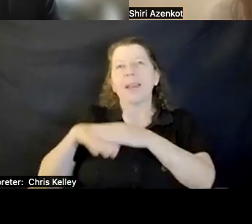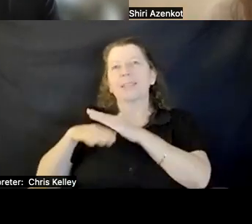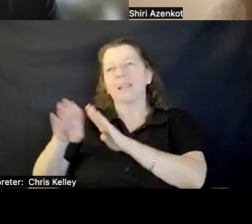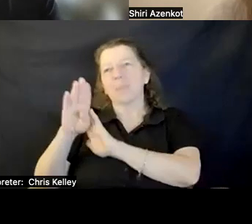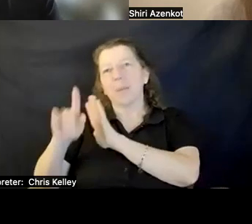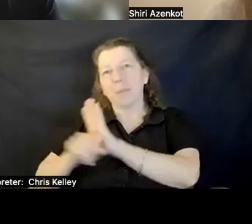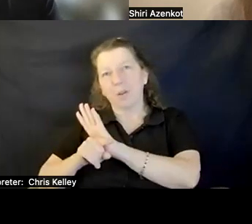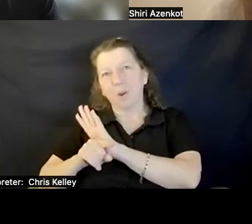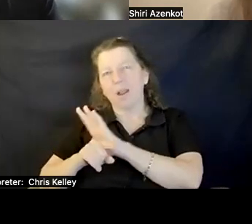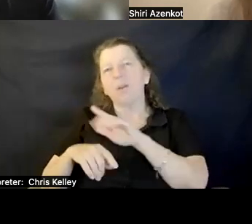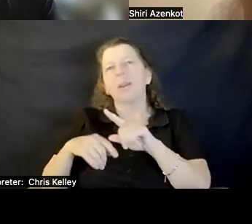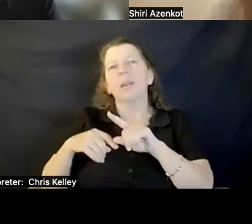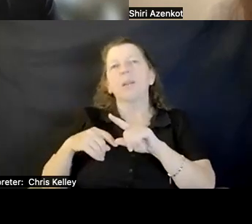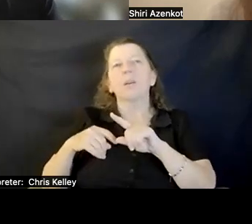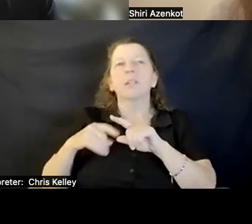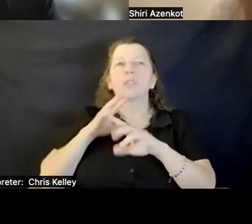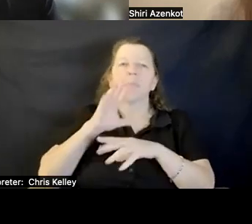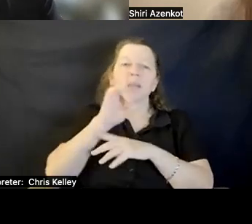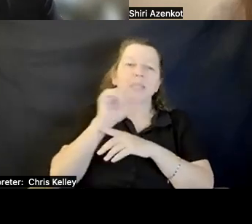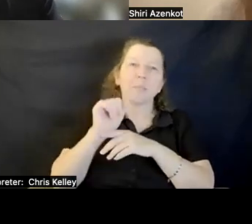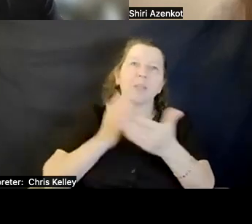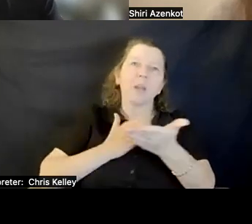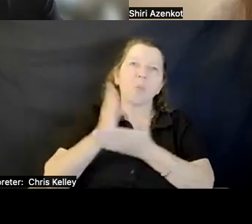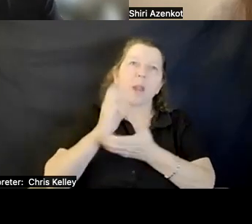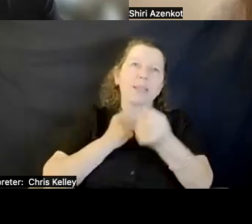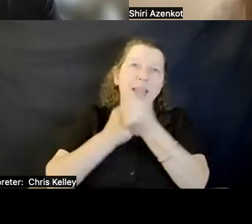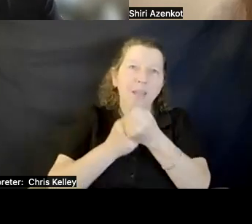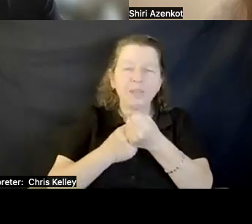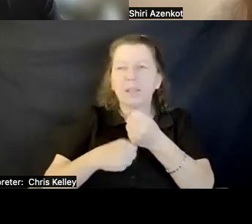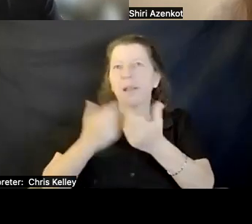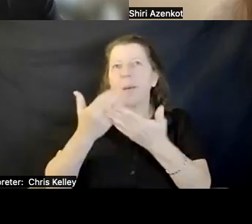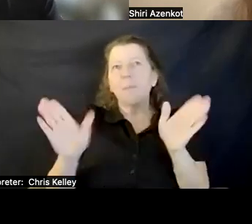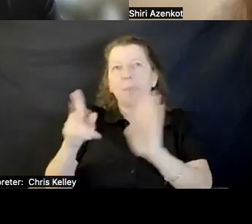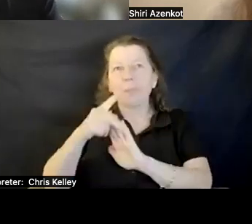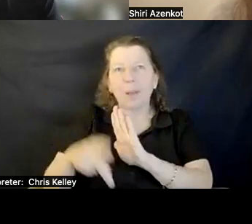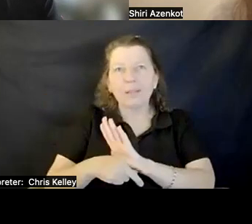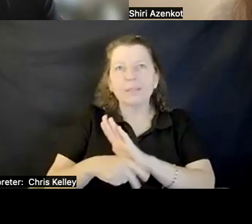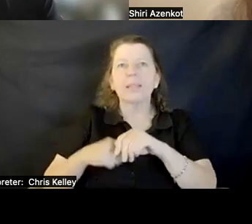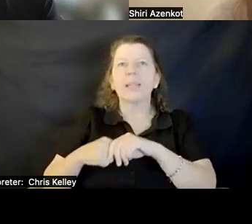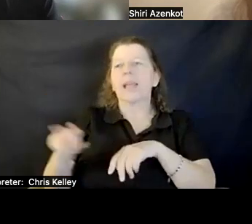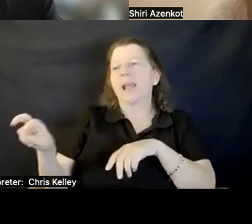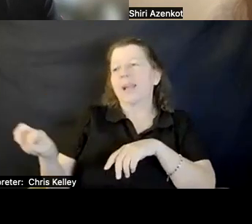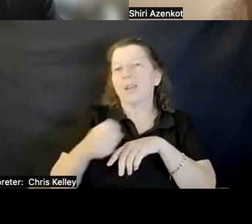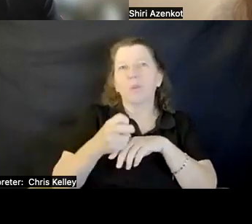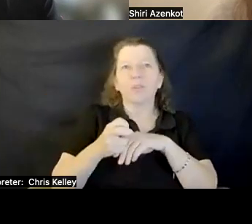in disability rights advocacy and public policy. I transitioned into web development shortly after.